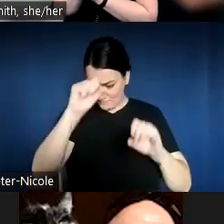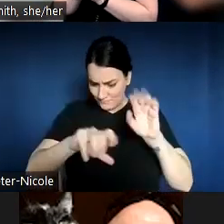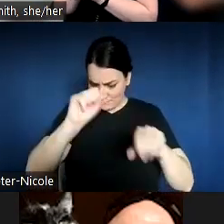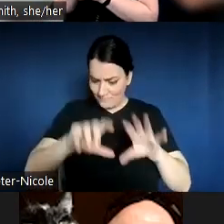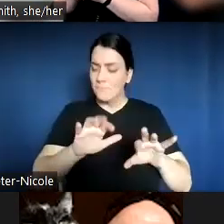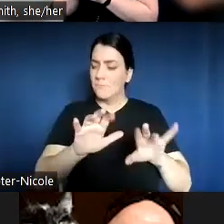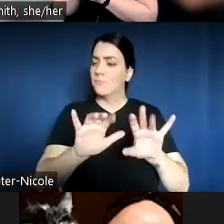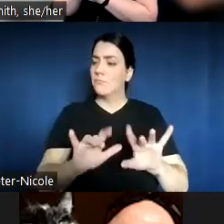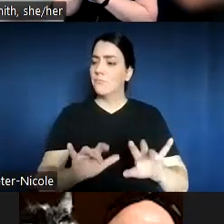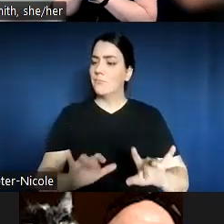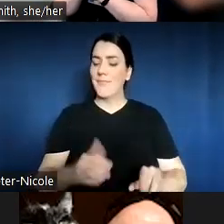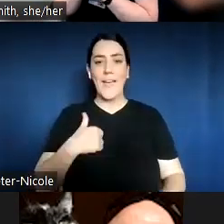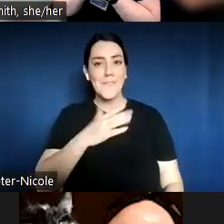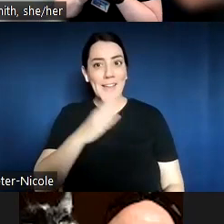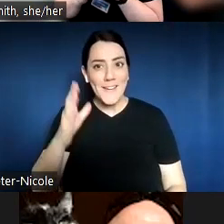So that was great for me.